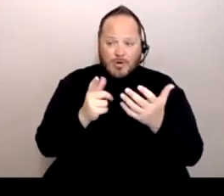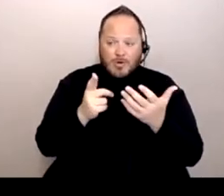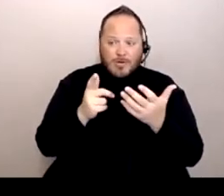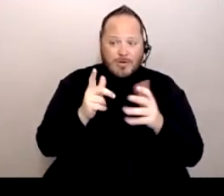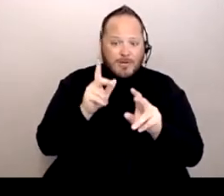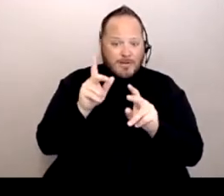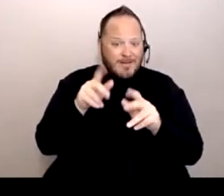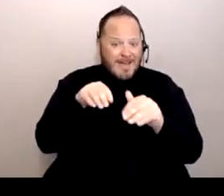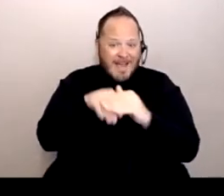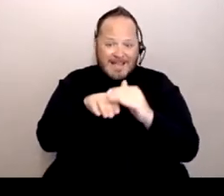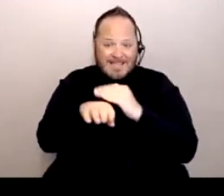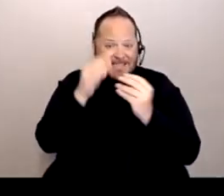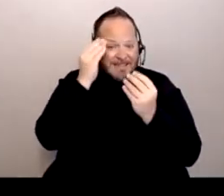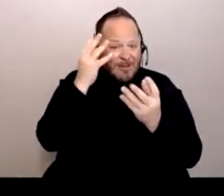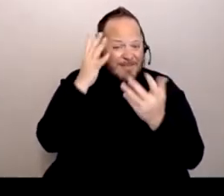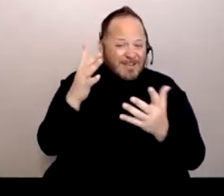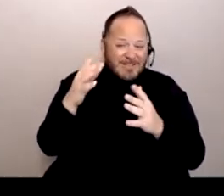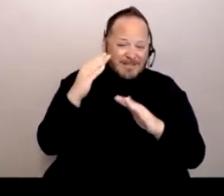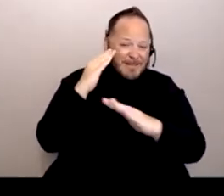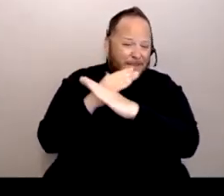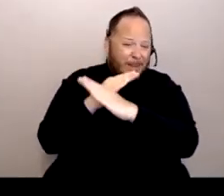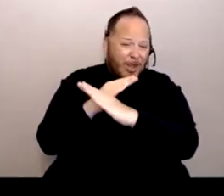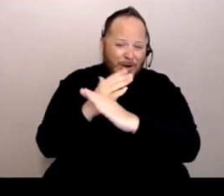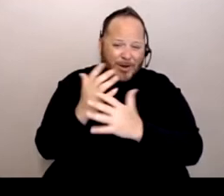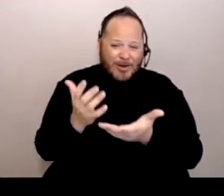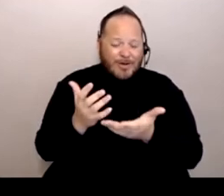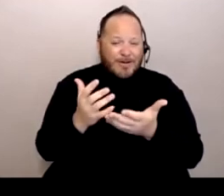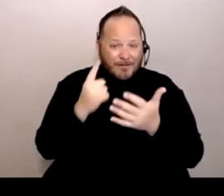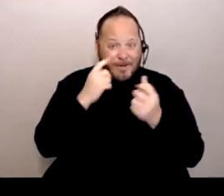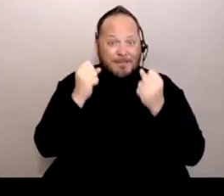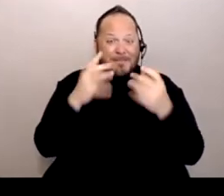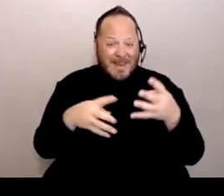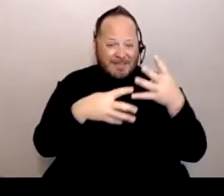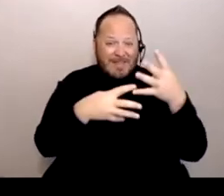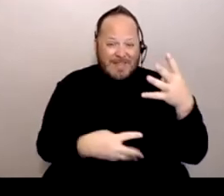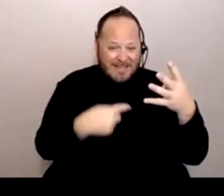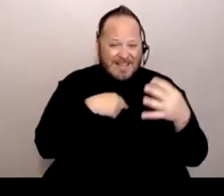Again, it's been a barrier for many of the things that I said before in the previous slide.